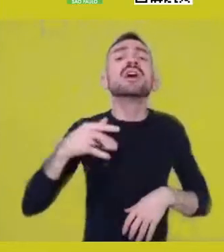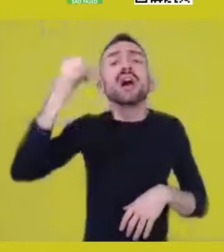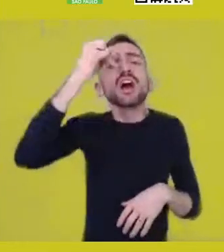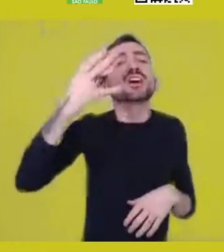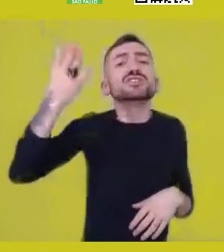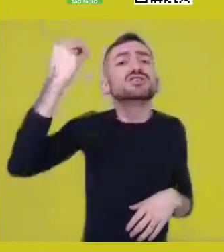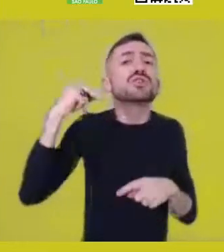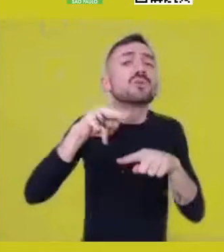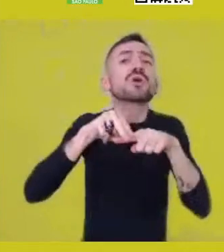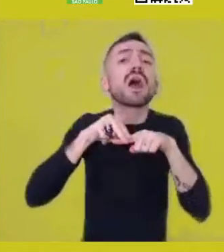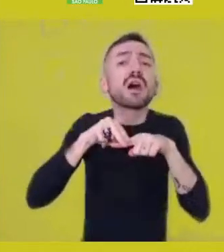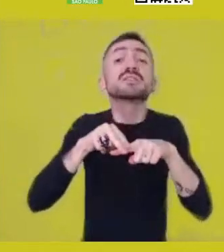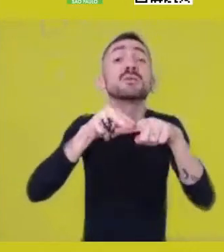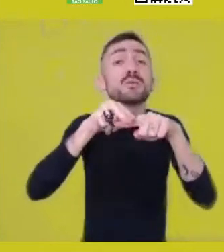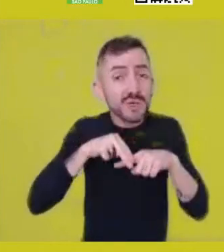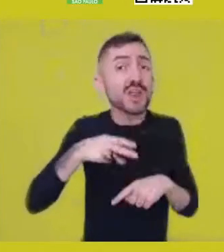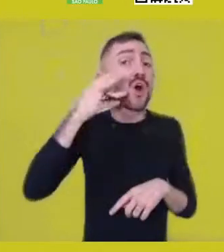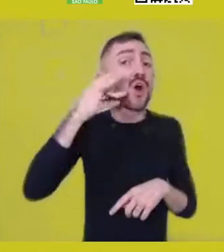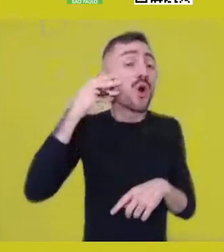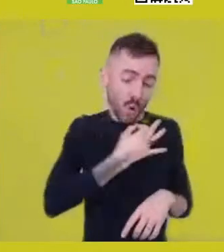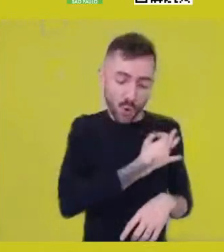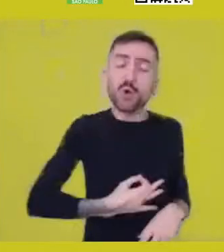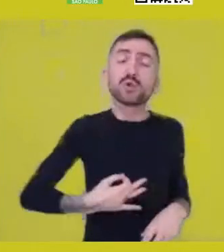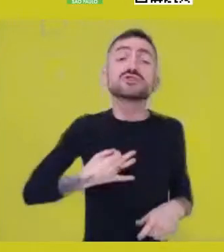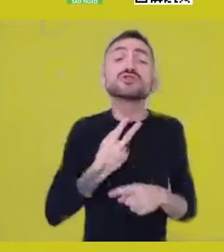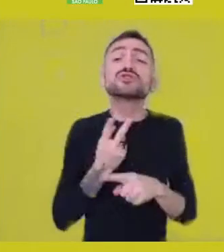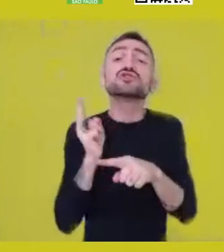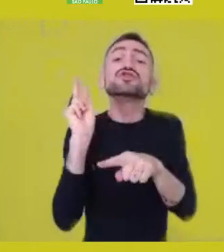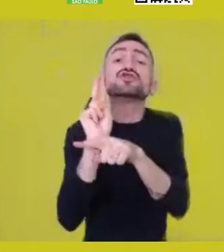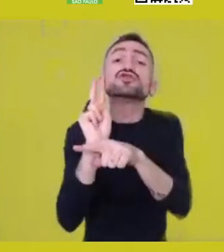Because the leopard represents the same reality of this cosmos.